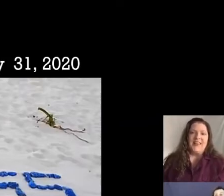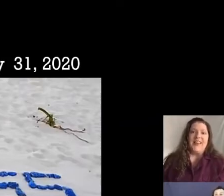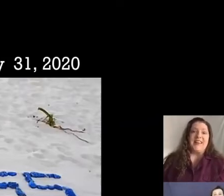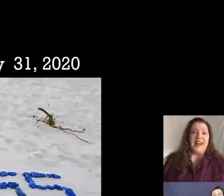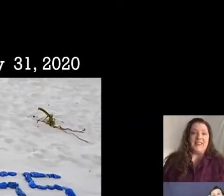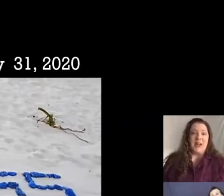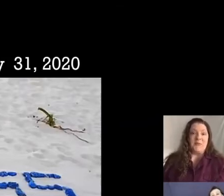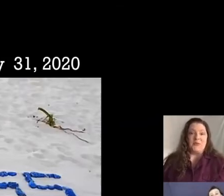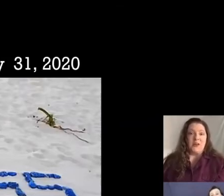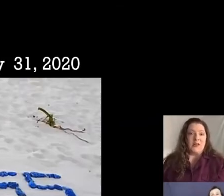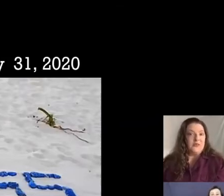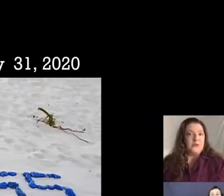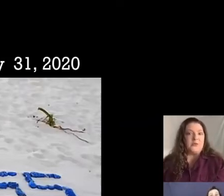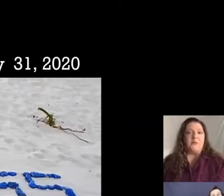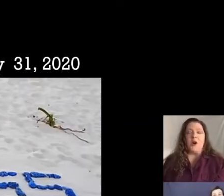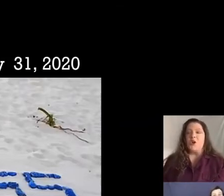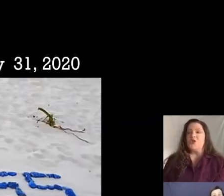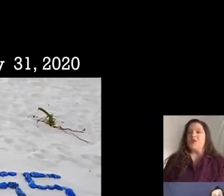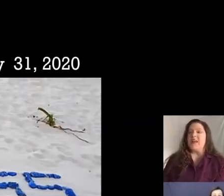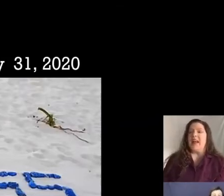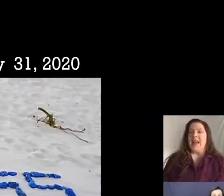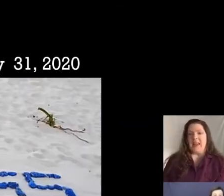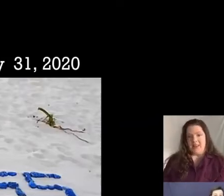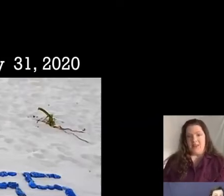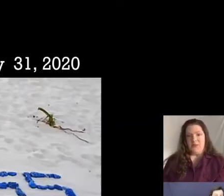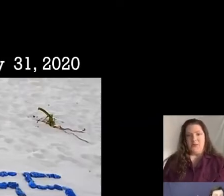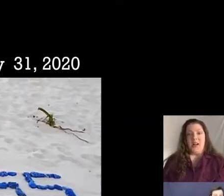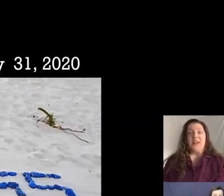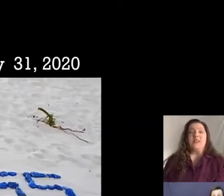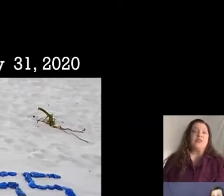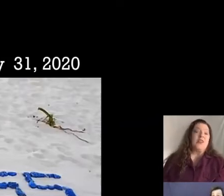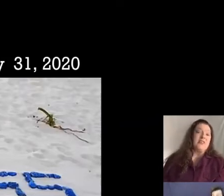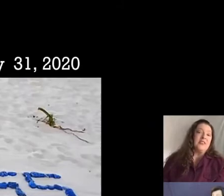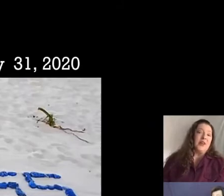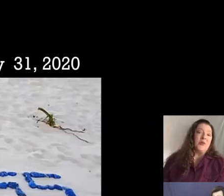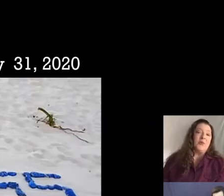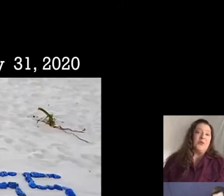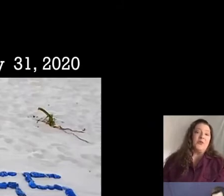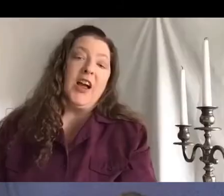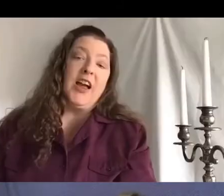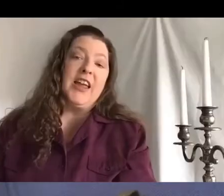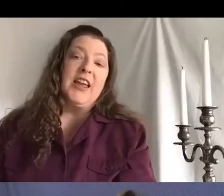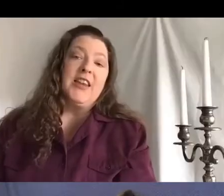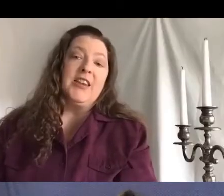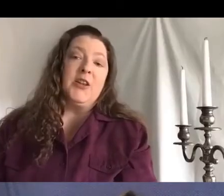The last time you saw us was March 8th, when I suggested that we try the "live